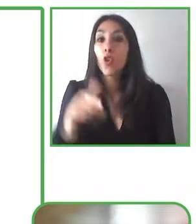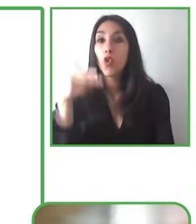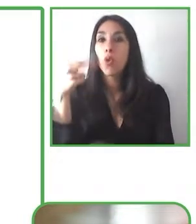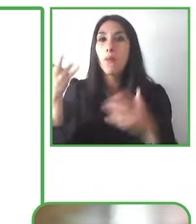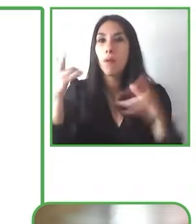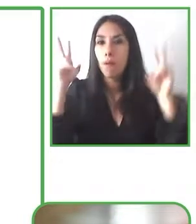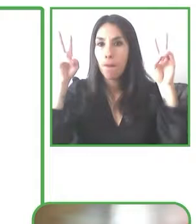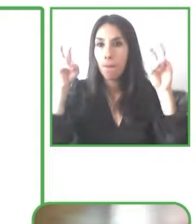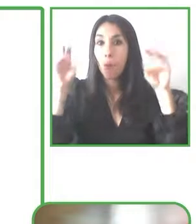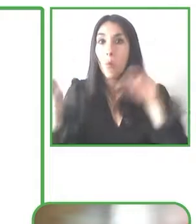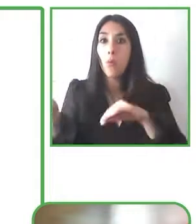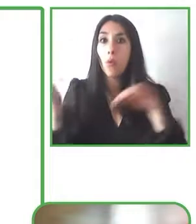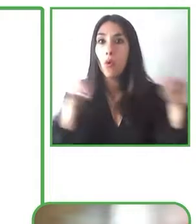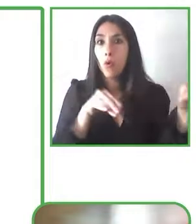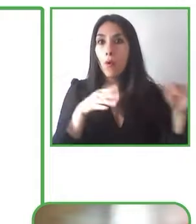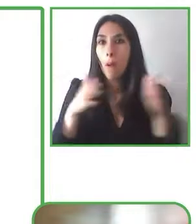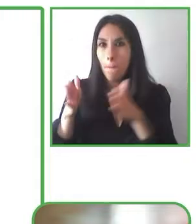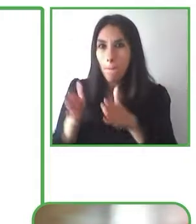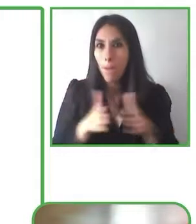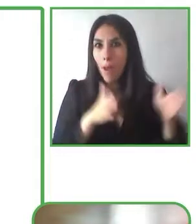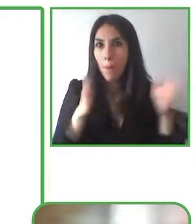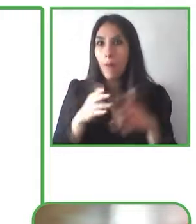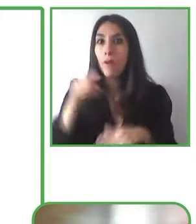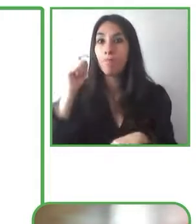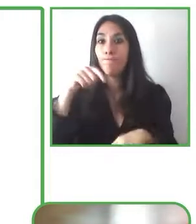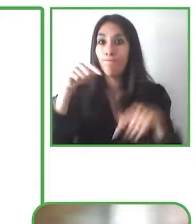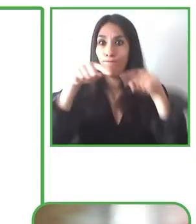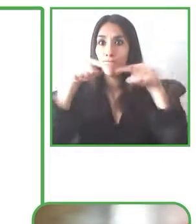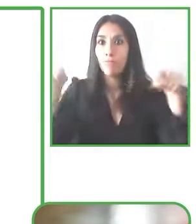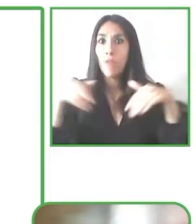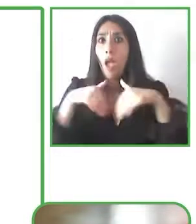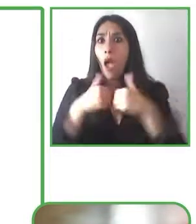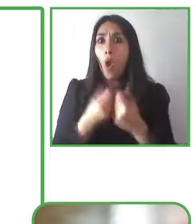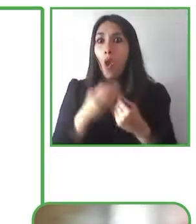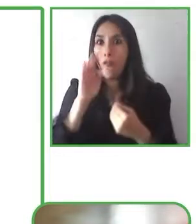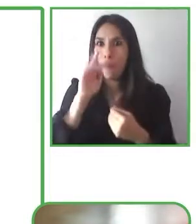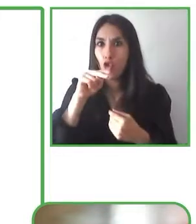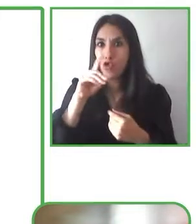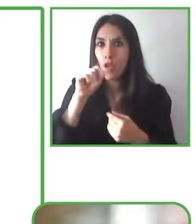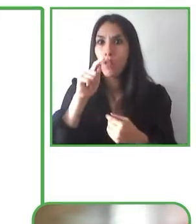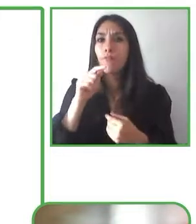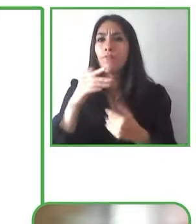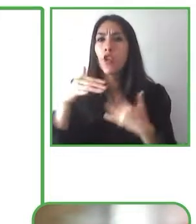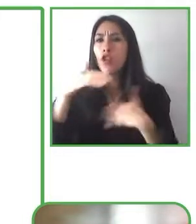Together we make up Fundación ONCE, so that we can improve the life of